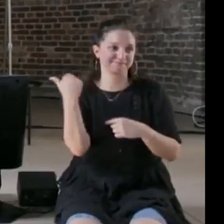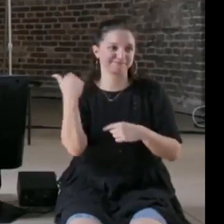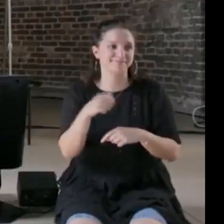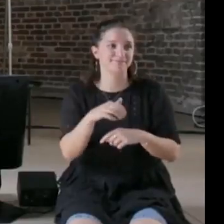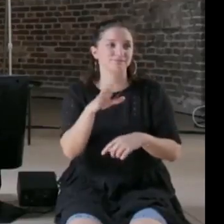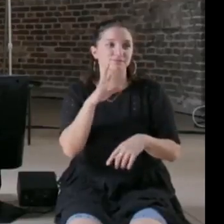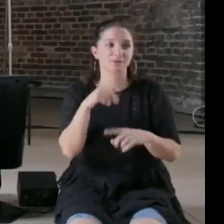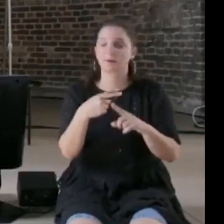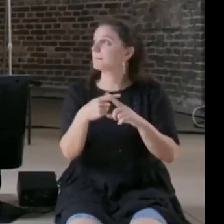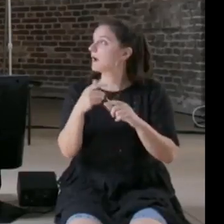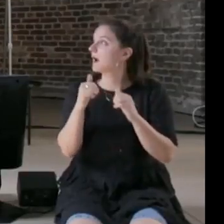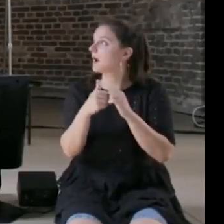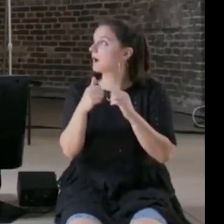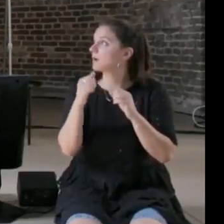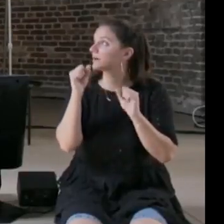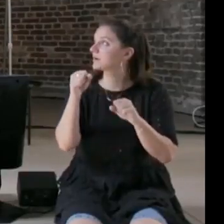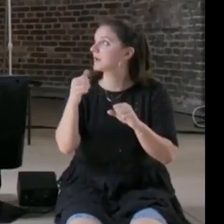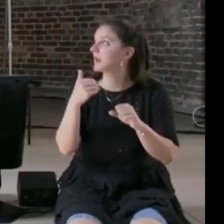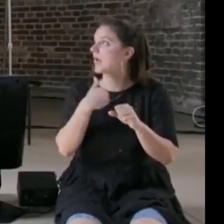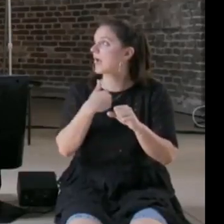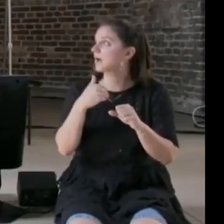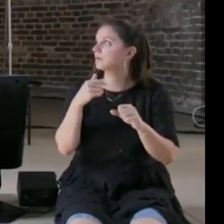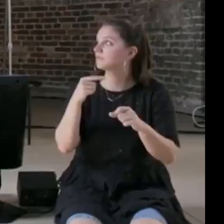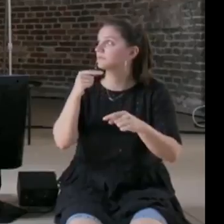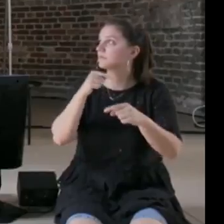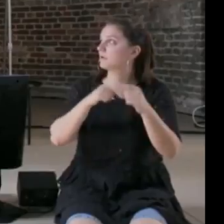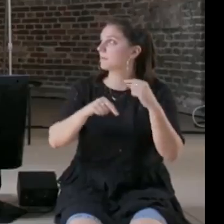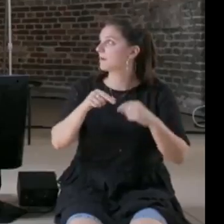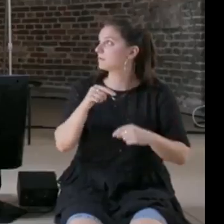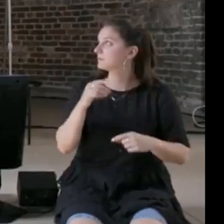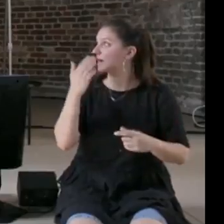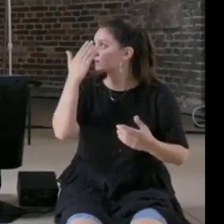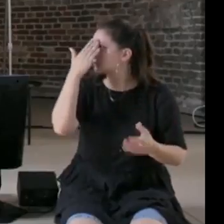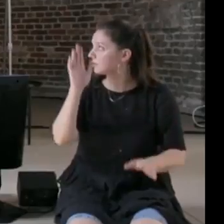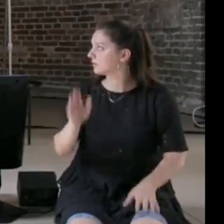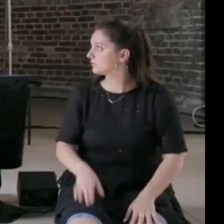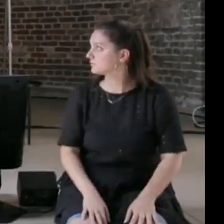and kind of change the direction, I don't know sorry.